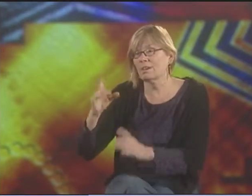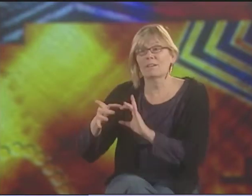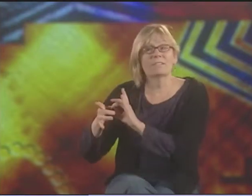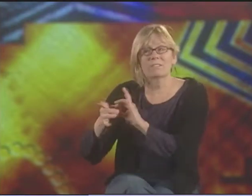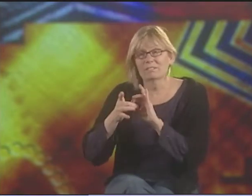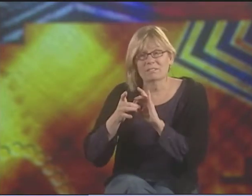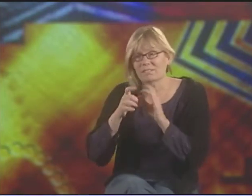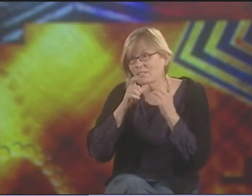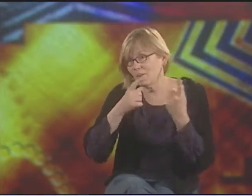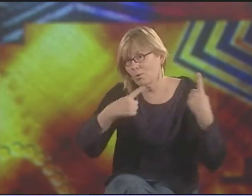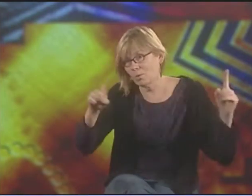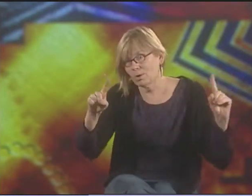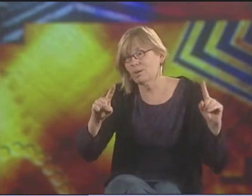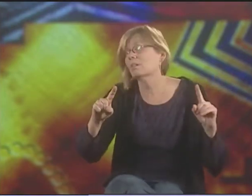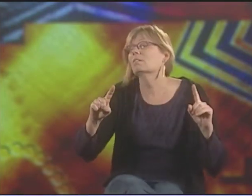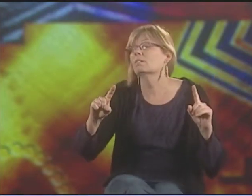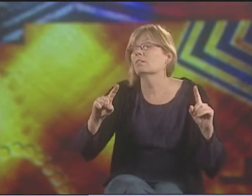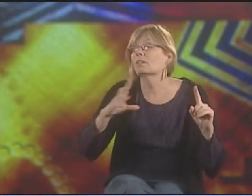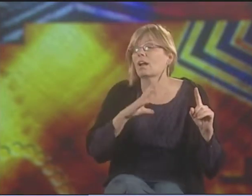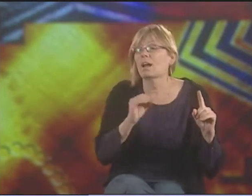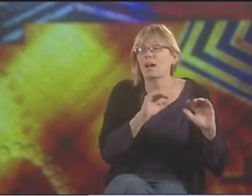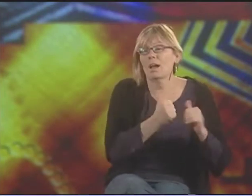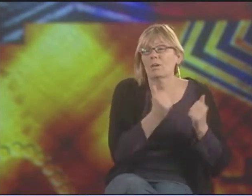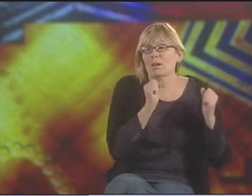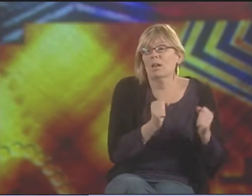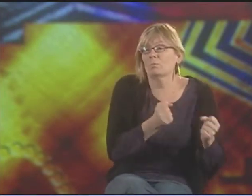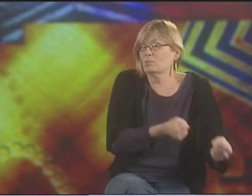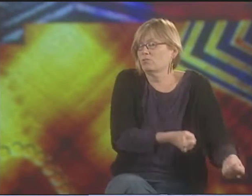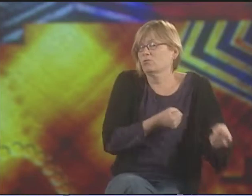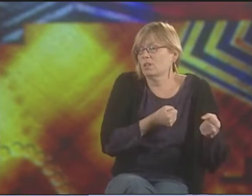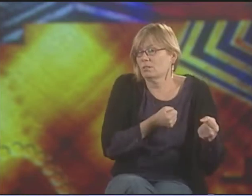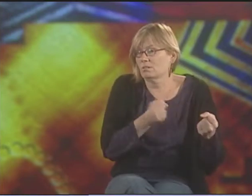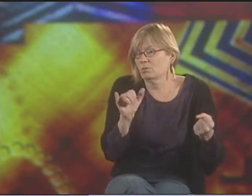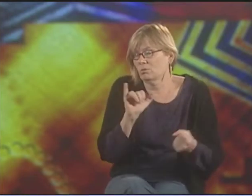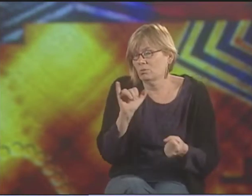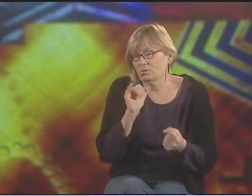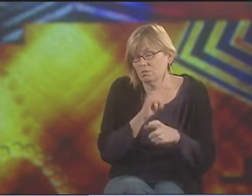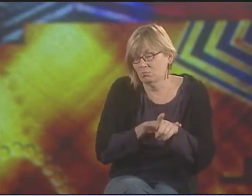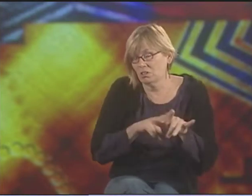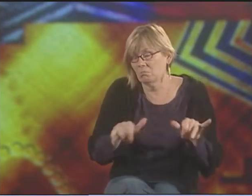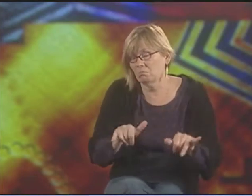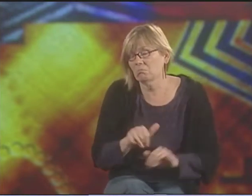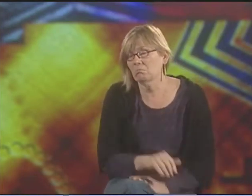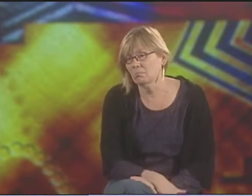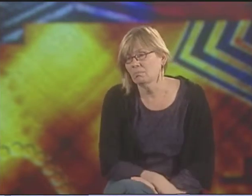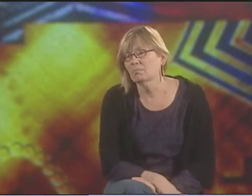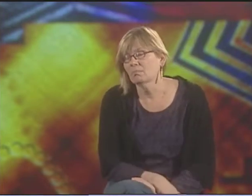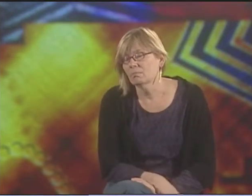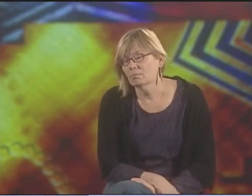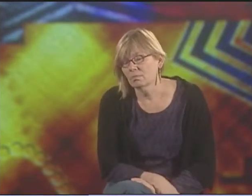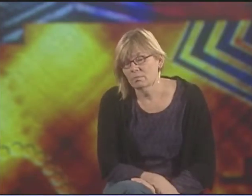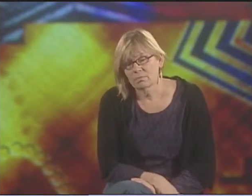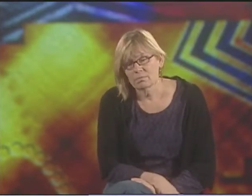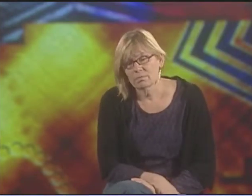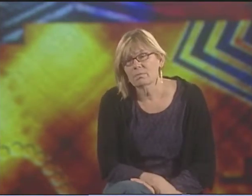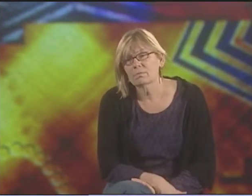AND HOW DO WE RISK GETTING RID OF THE OPPRESSORS TO FIND COMMONALITY WITH EACH OTHER AT THE SAME TIME?